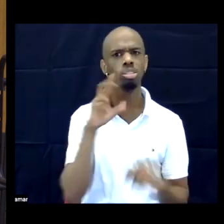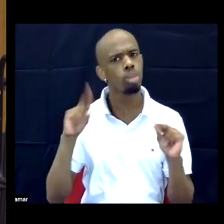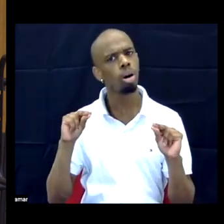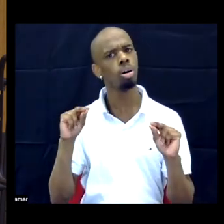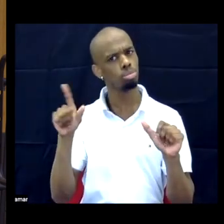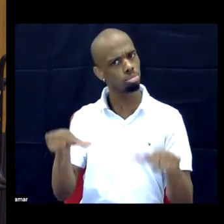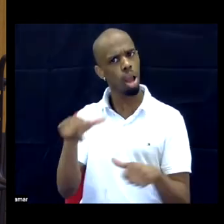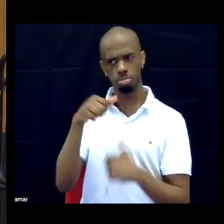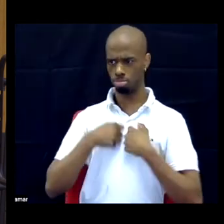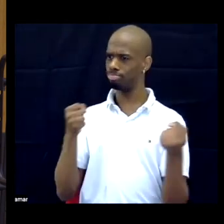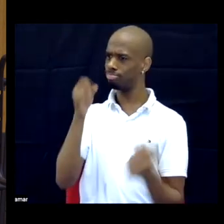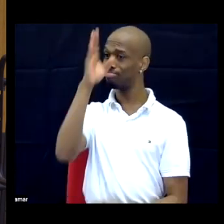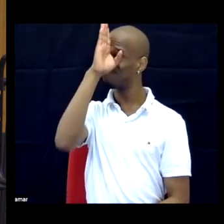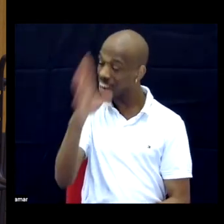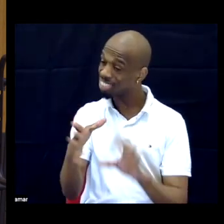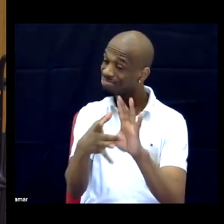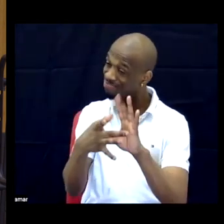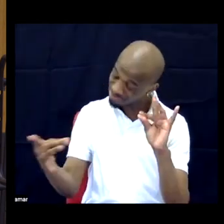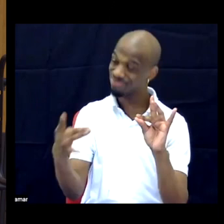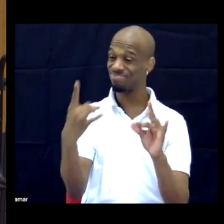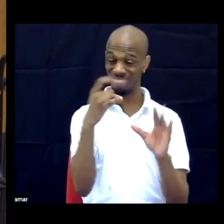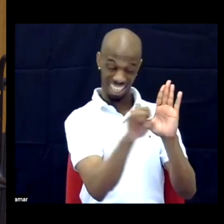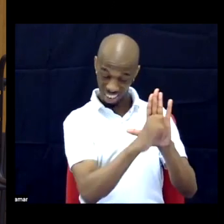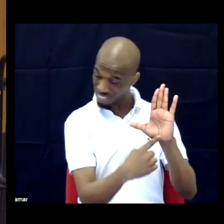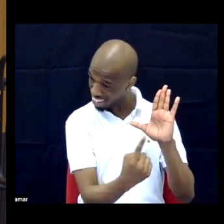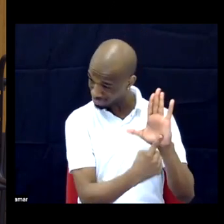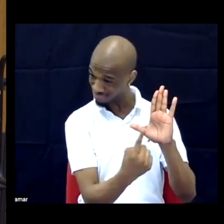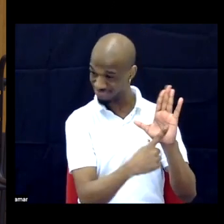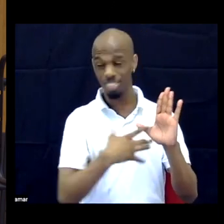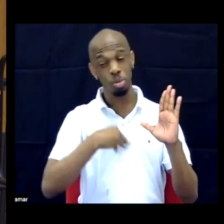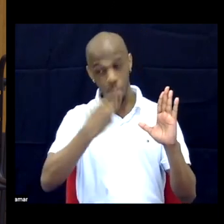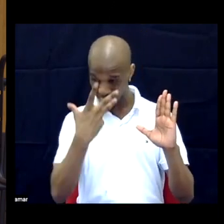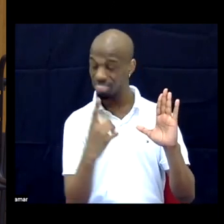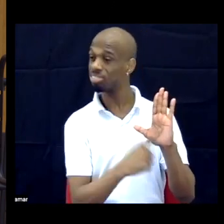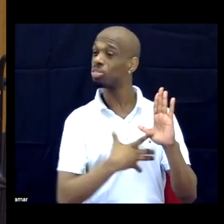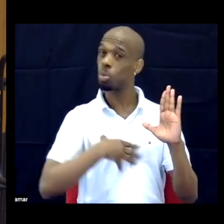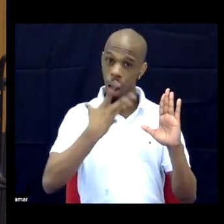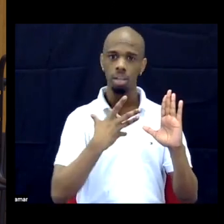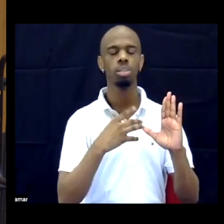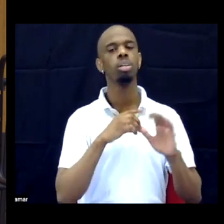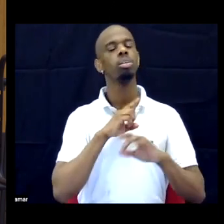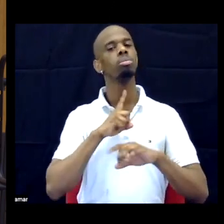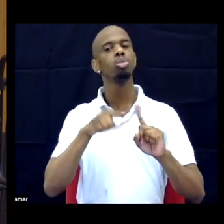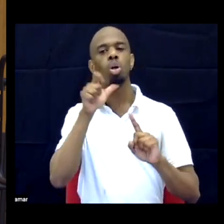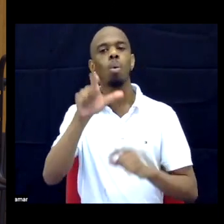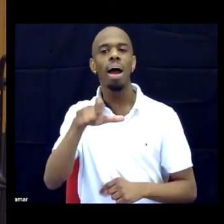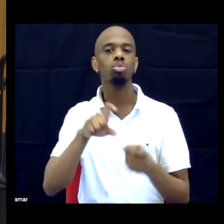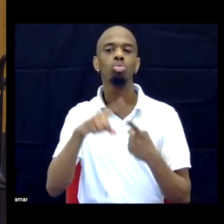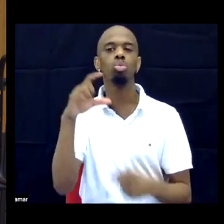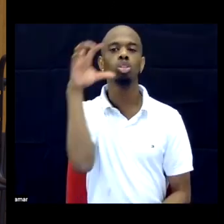various approaches. Just name it rather than leaving it unnamed and assuming that it applies more broadly